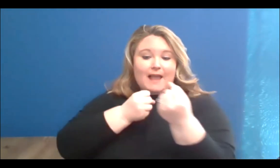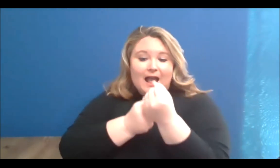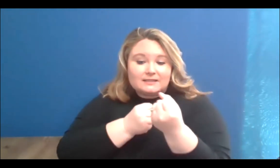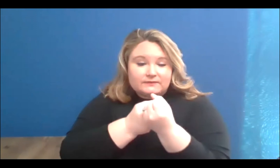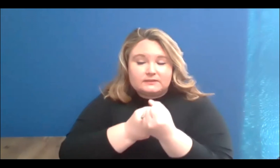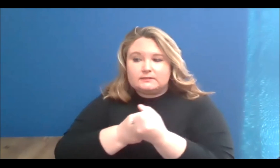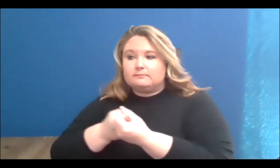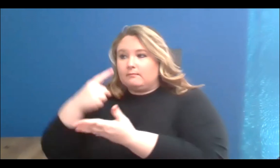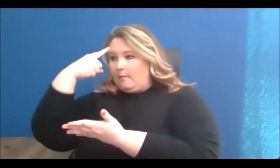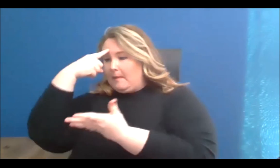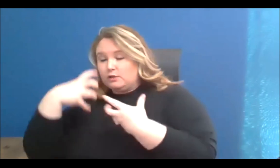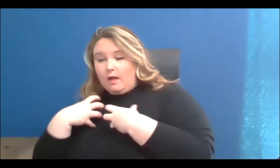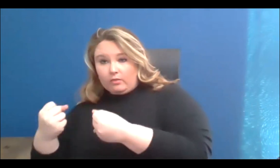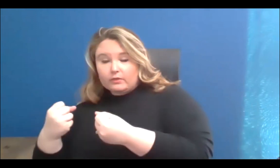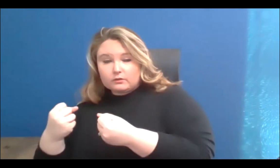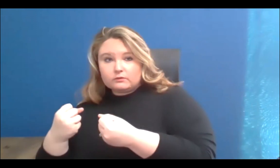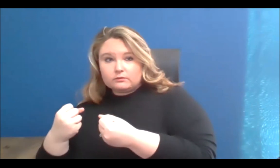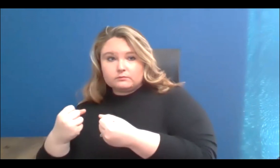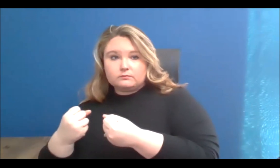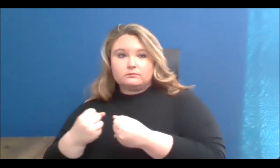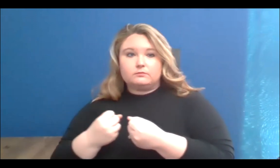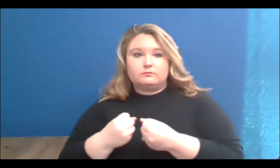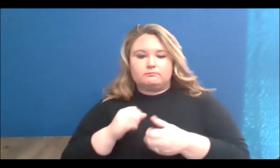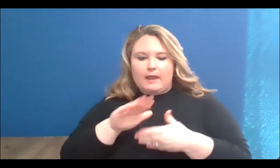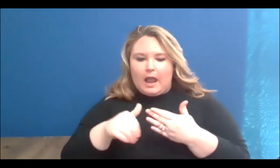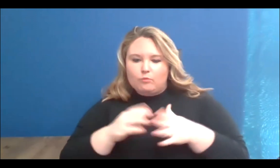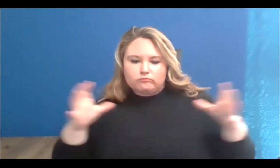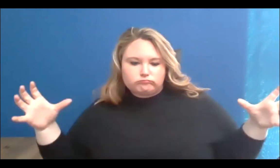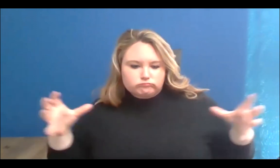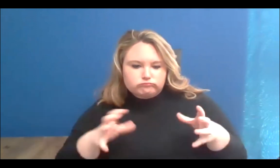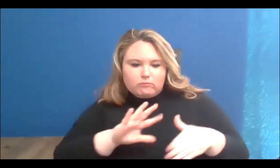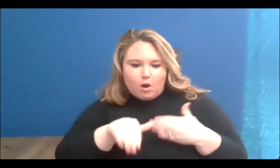from the individual, inter-relational, social, and